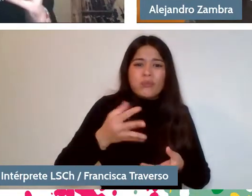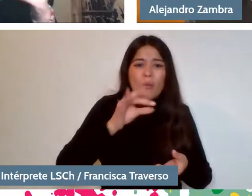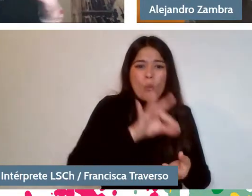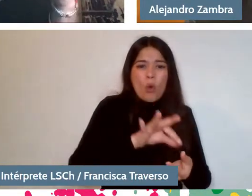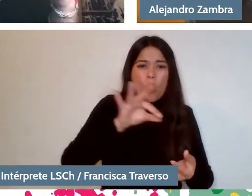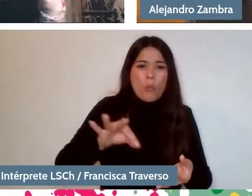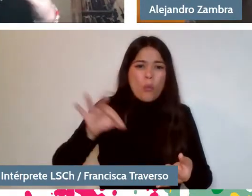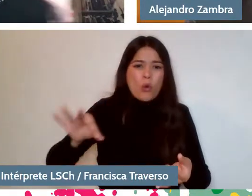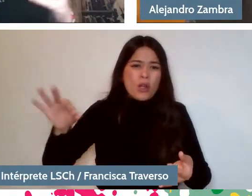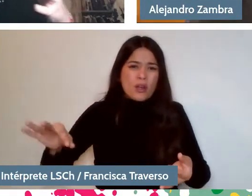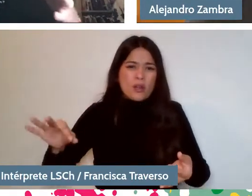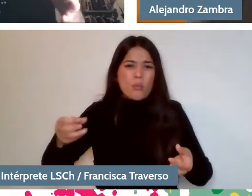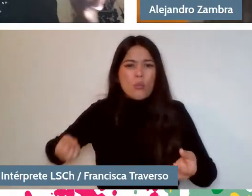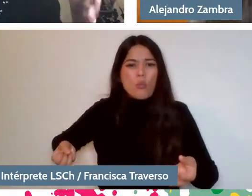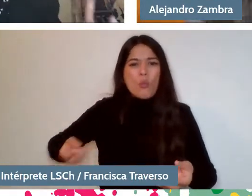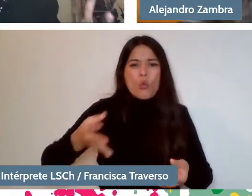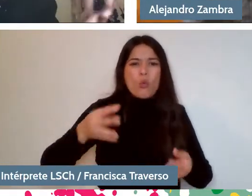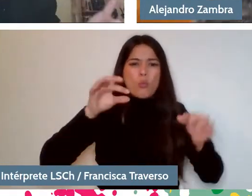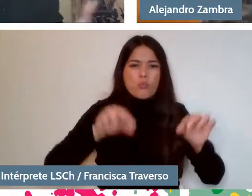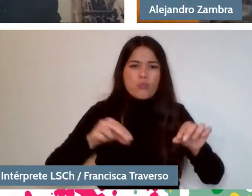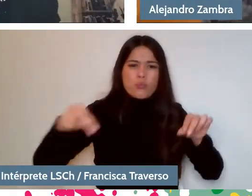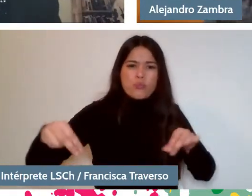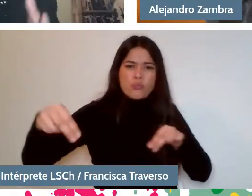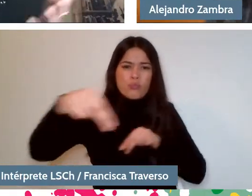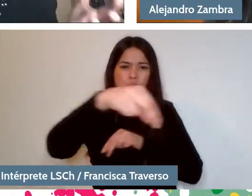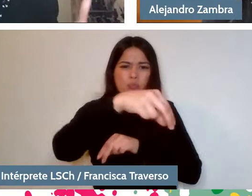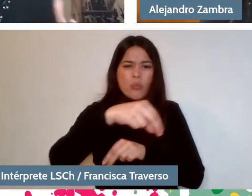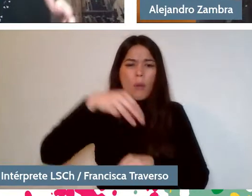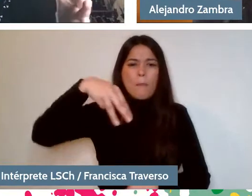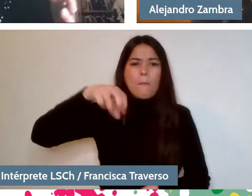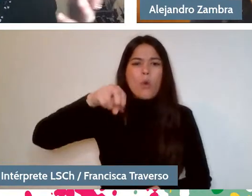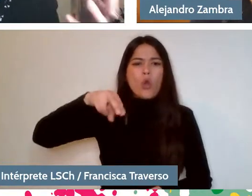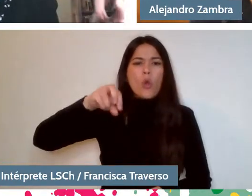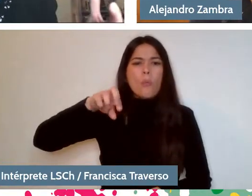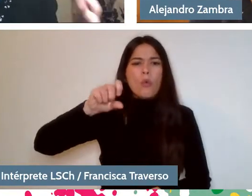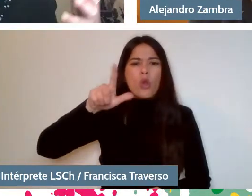Playing very tidily in this game, which is about buying, and buying space.